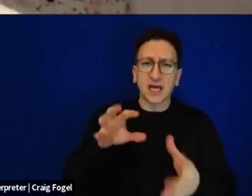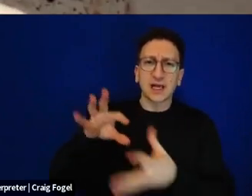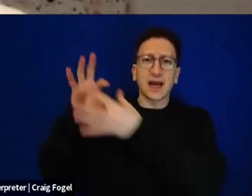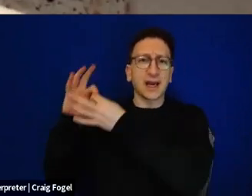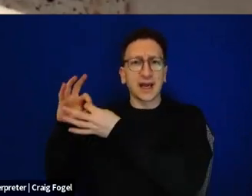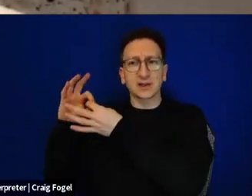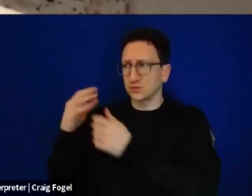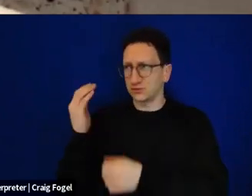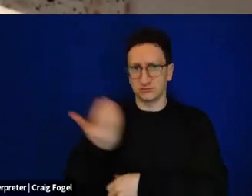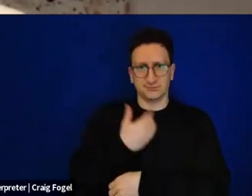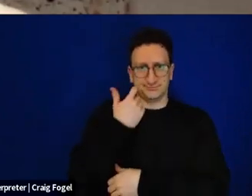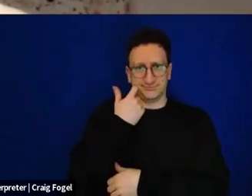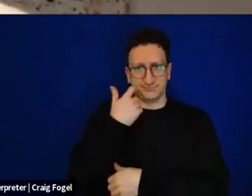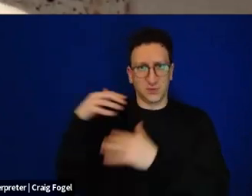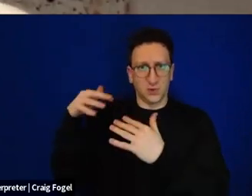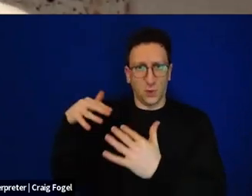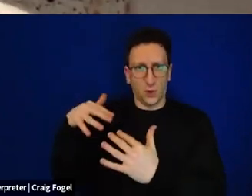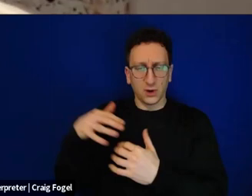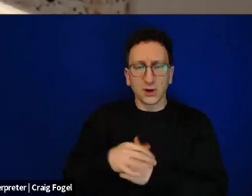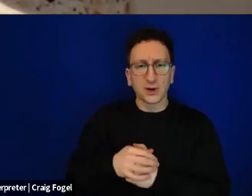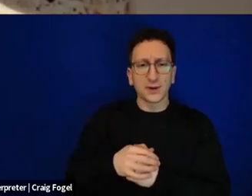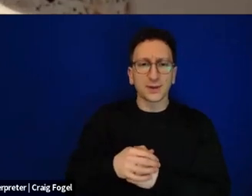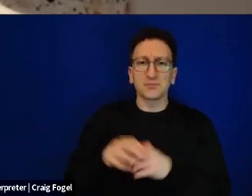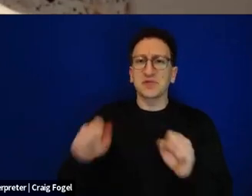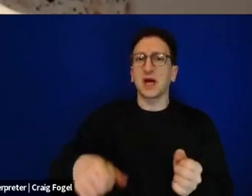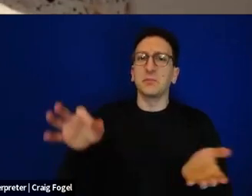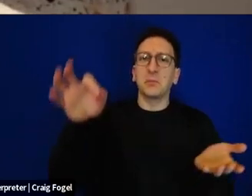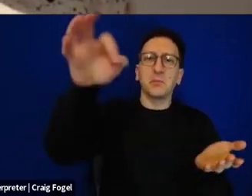that that war has brought up. And my suggestion is that good